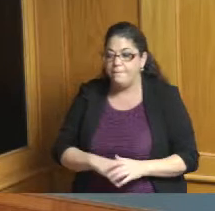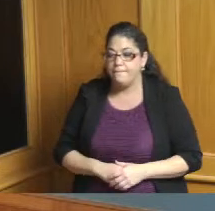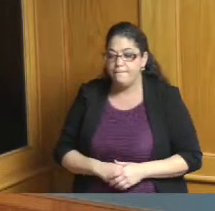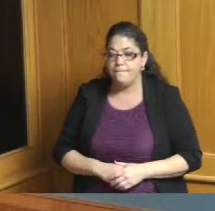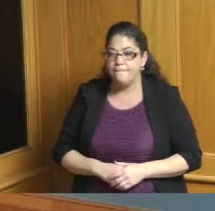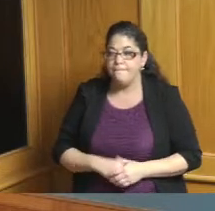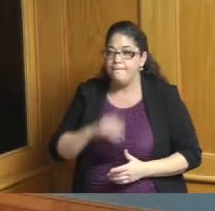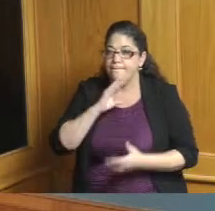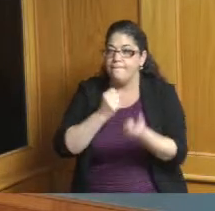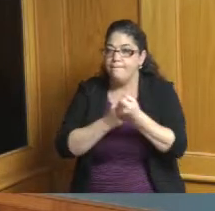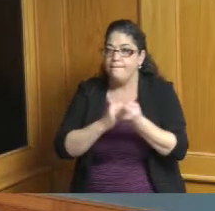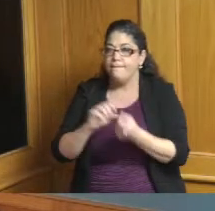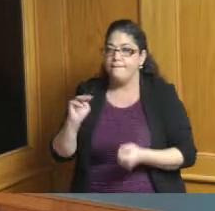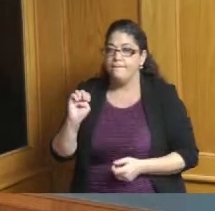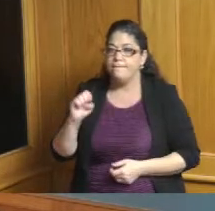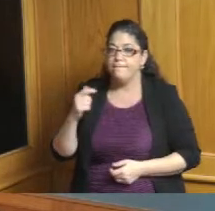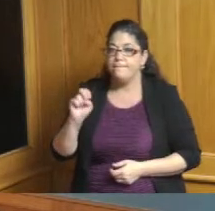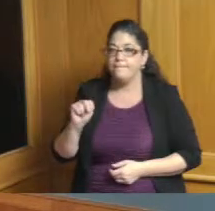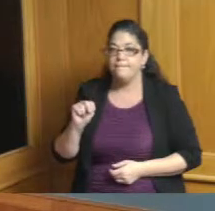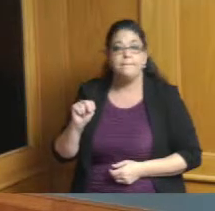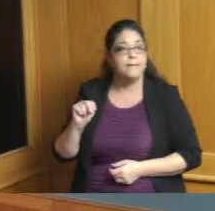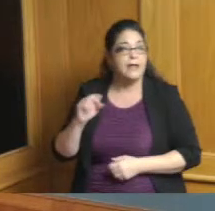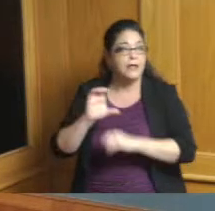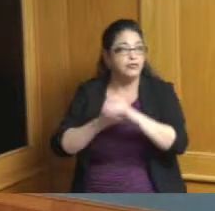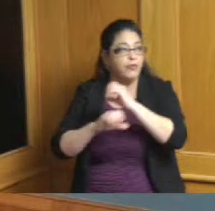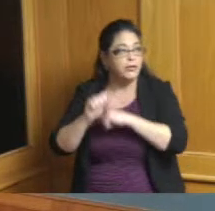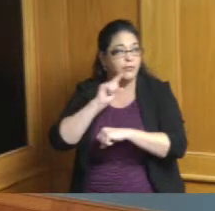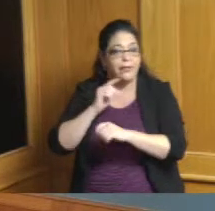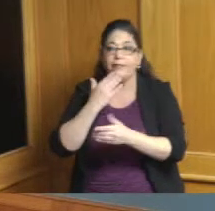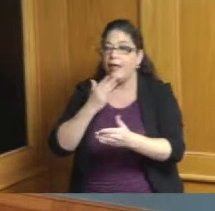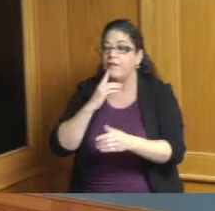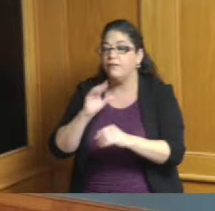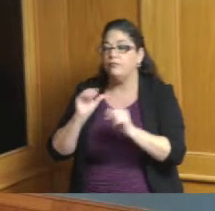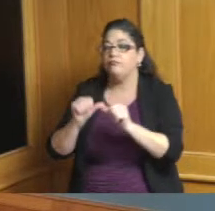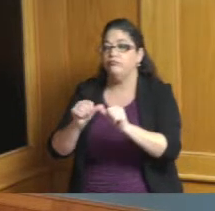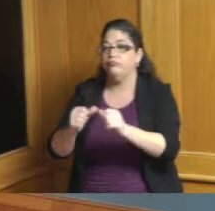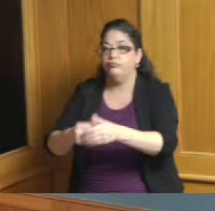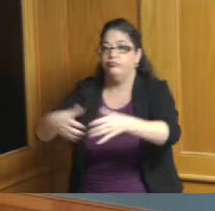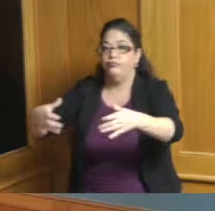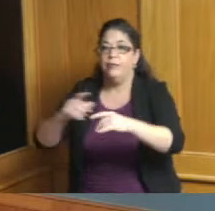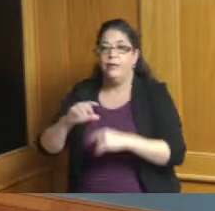fan of Meegan Construction so glad you guys are moving forward and expanding in Forest Park Paul